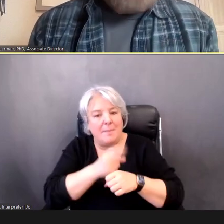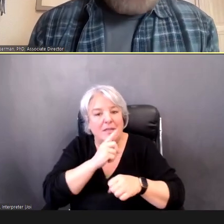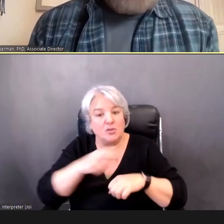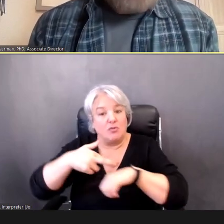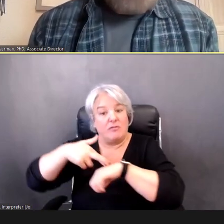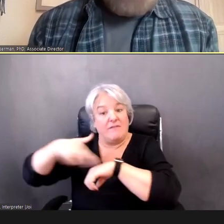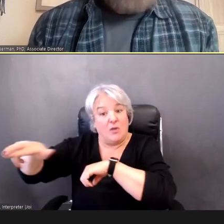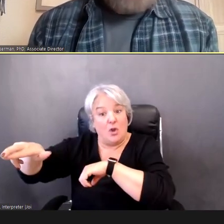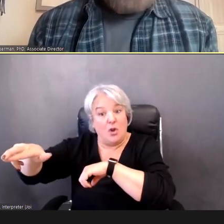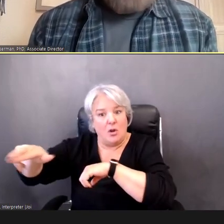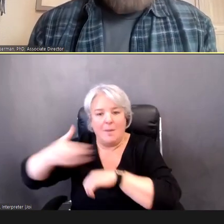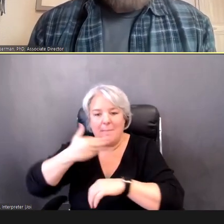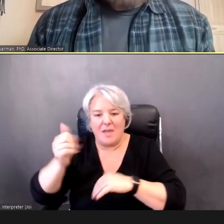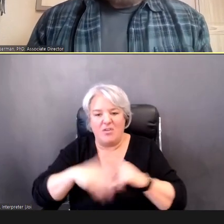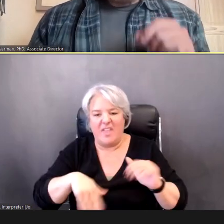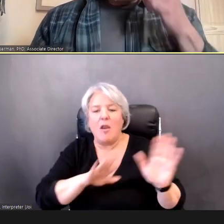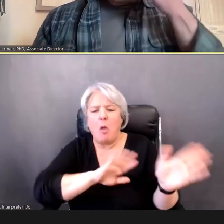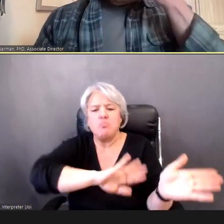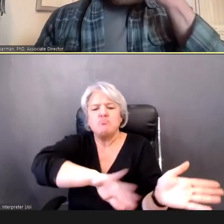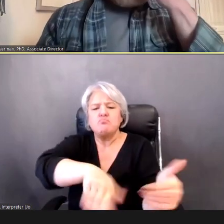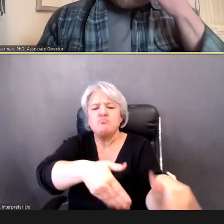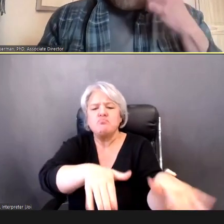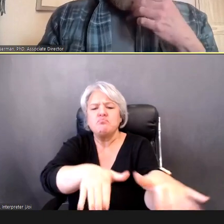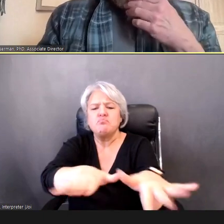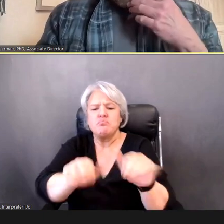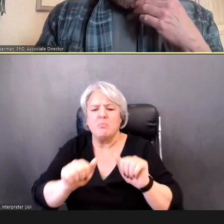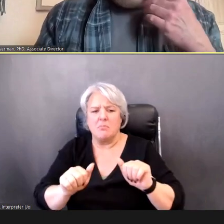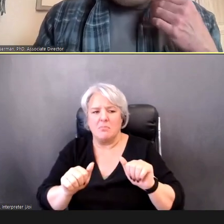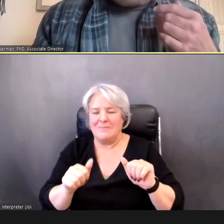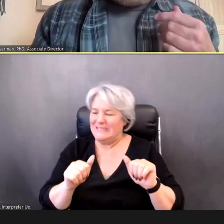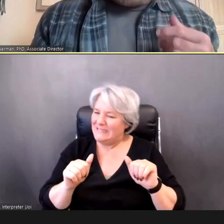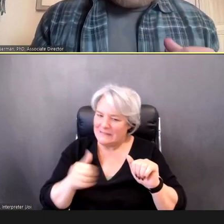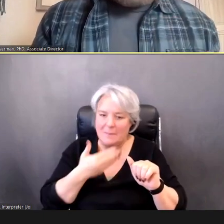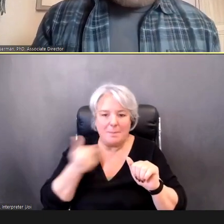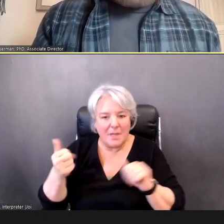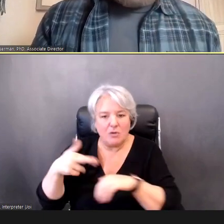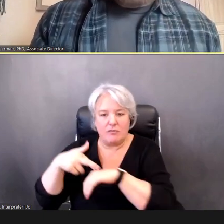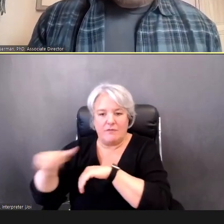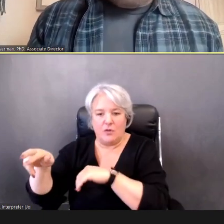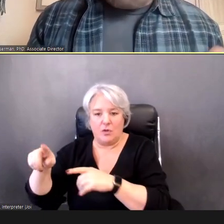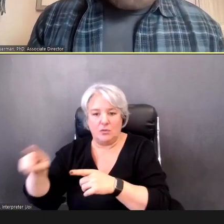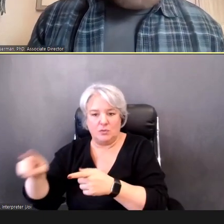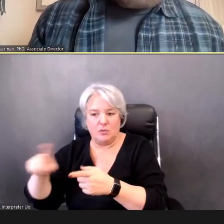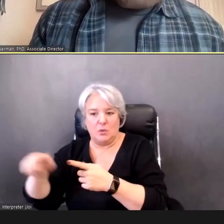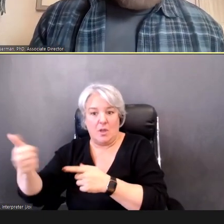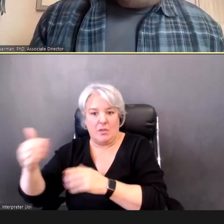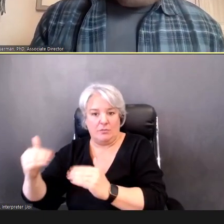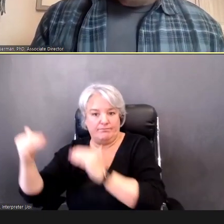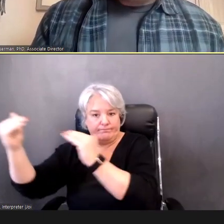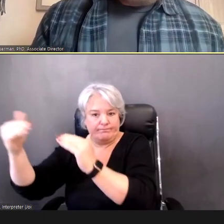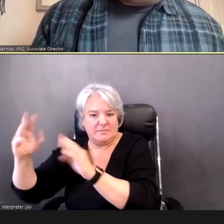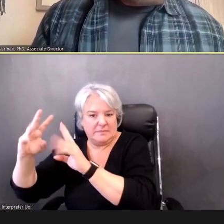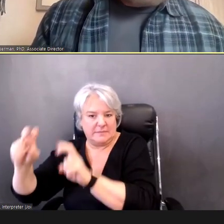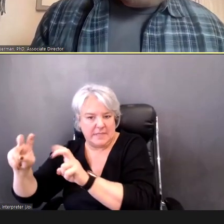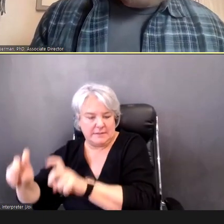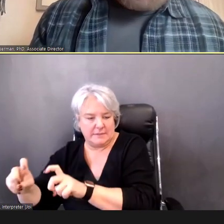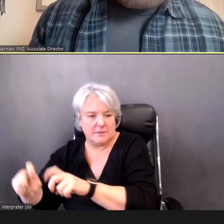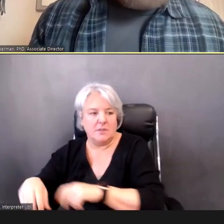we're guessing. DR. (Continuing) okay? So the idea here to always remember: As much as we are